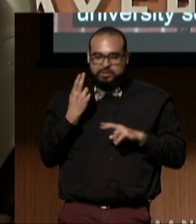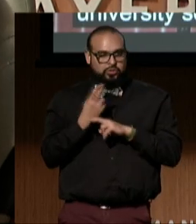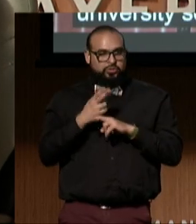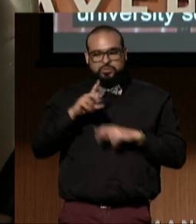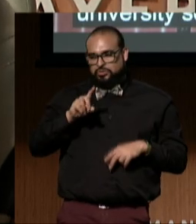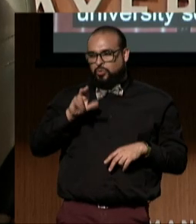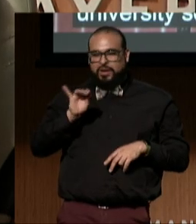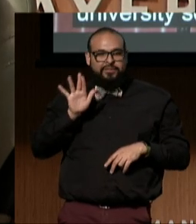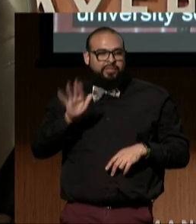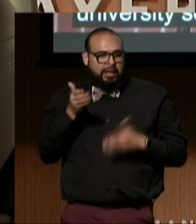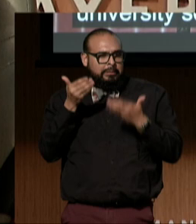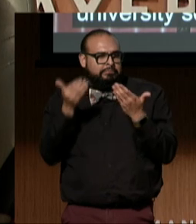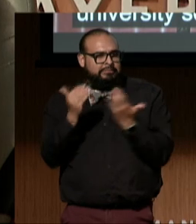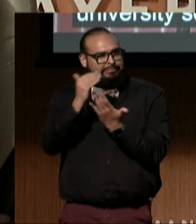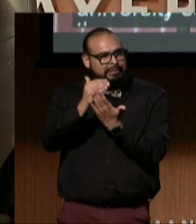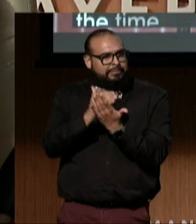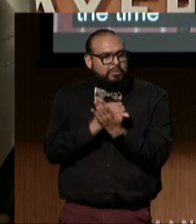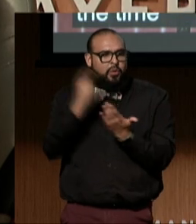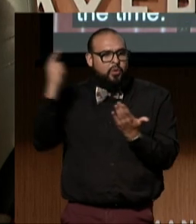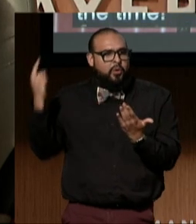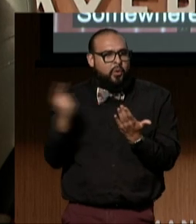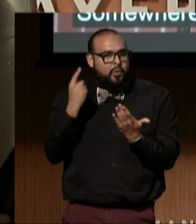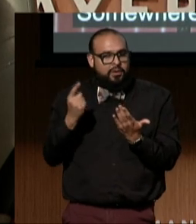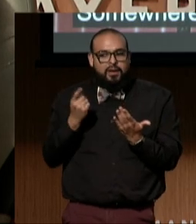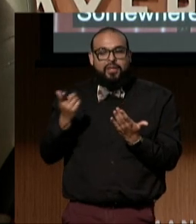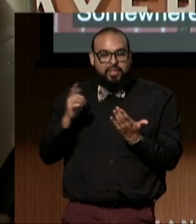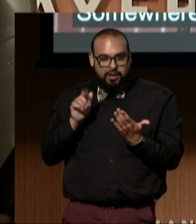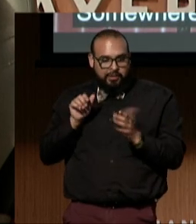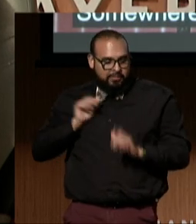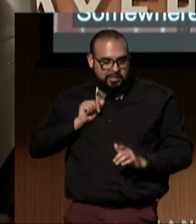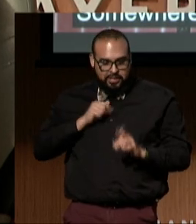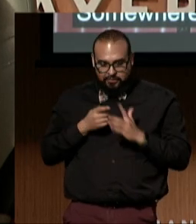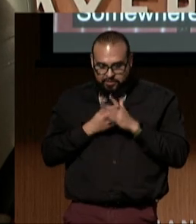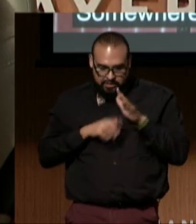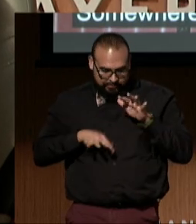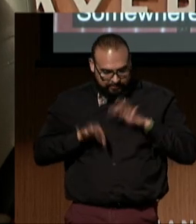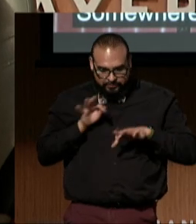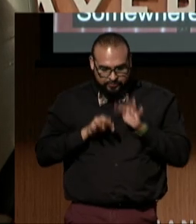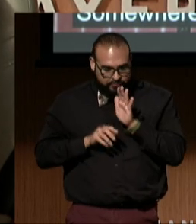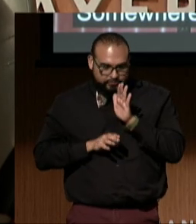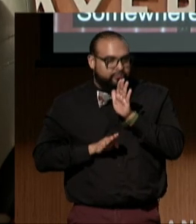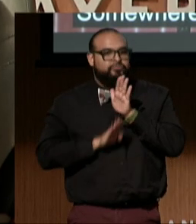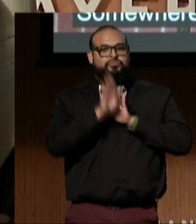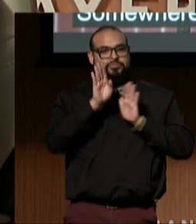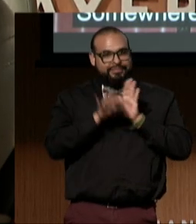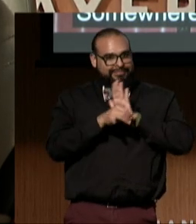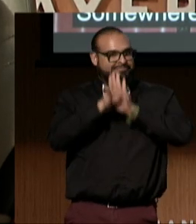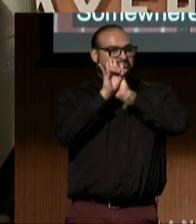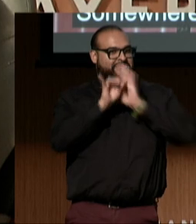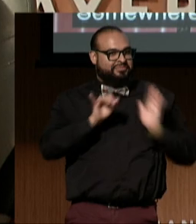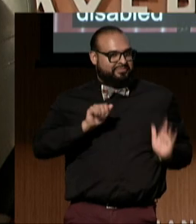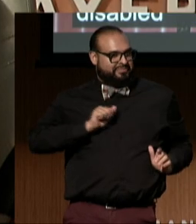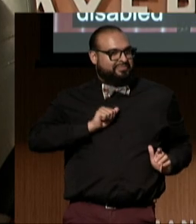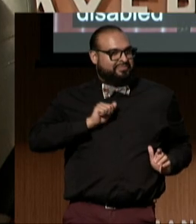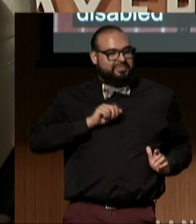Somewhere in there too, I came into my identity as a disabled person, and then for eight years,